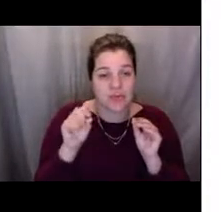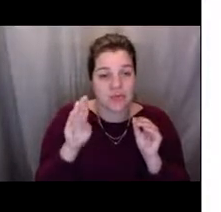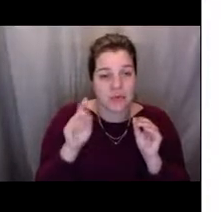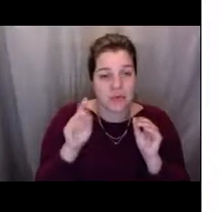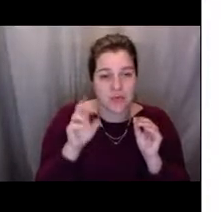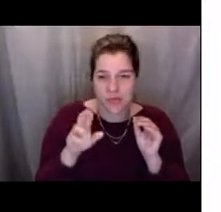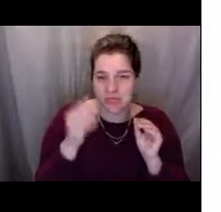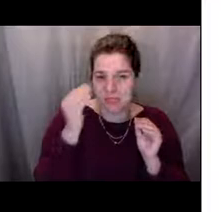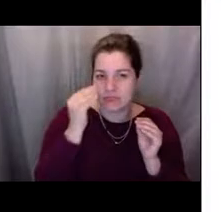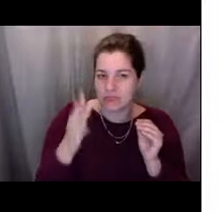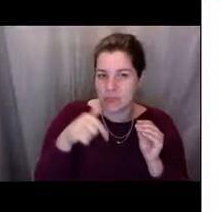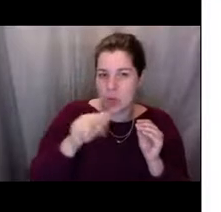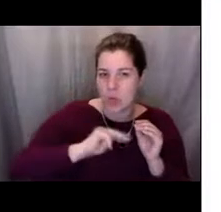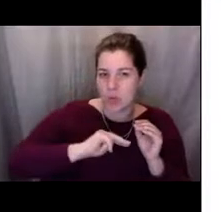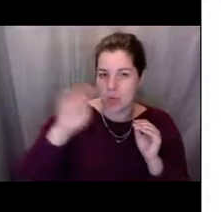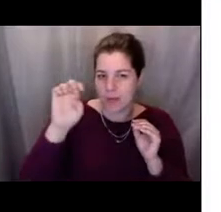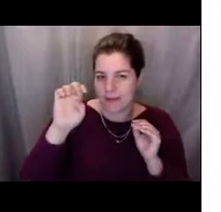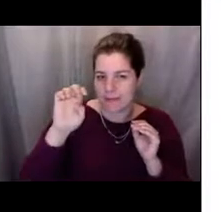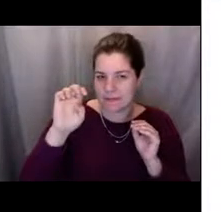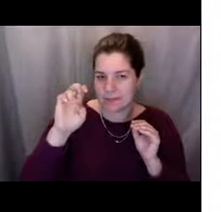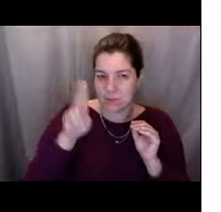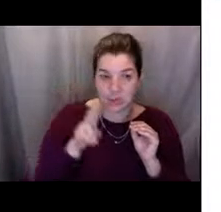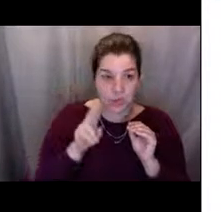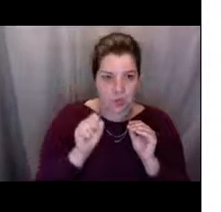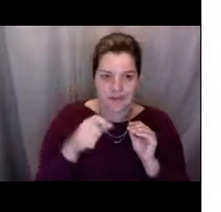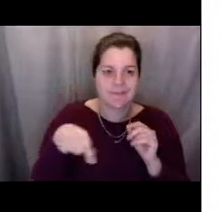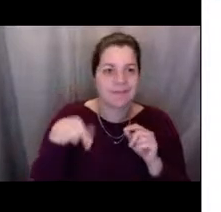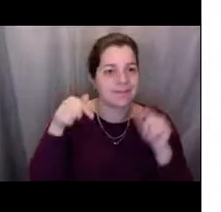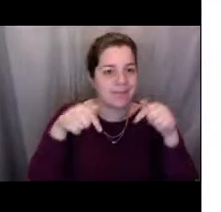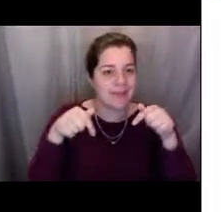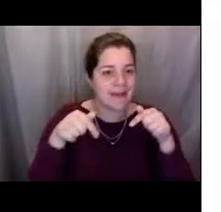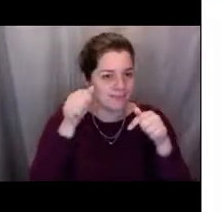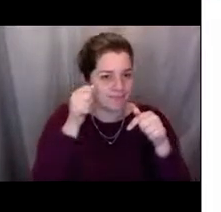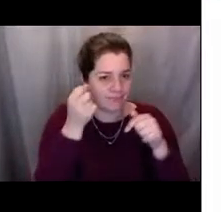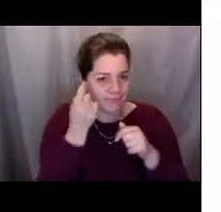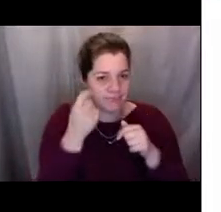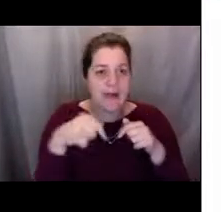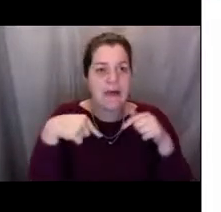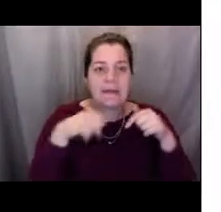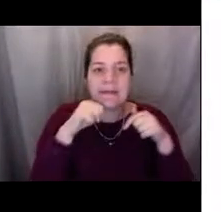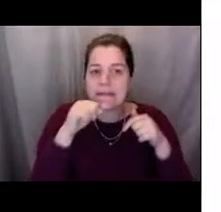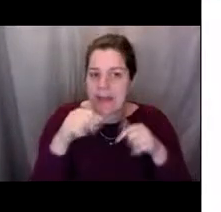of the United States. So this isn't in Alaska right now. We're testing this in the northeast part of United States